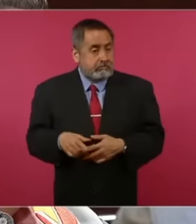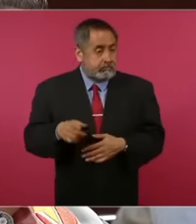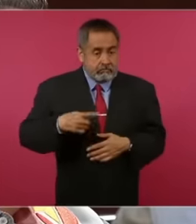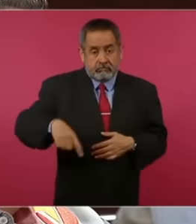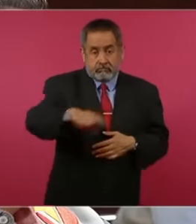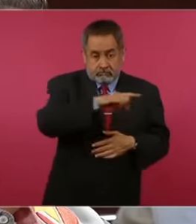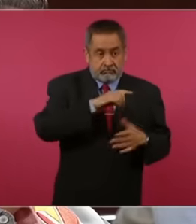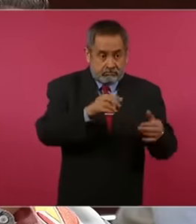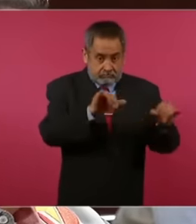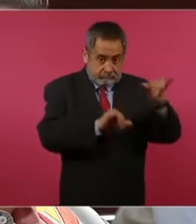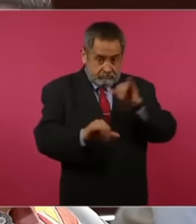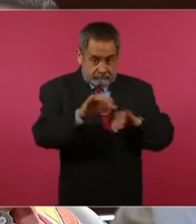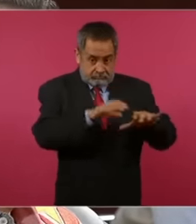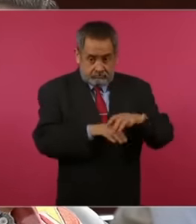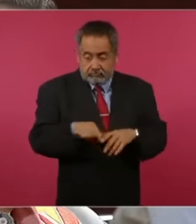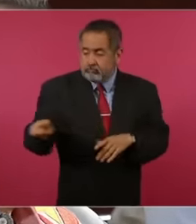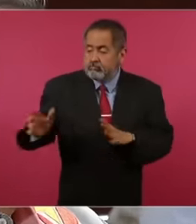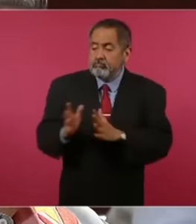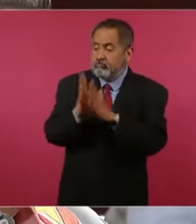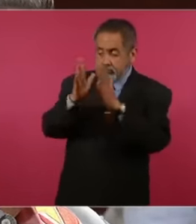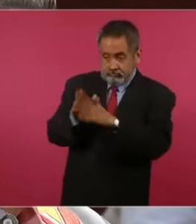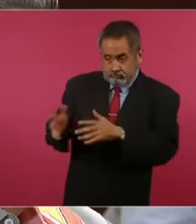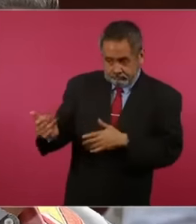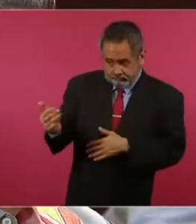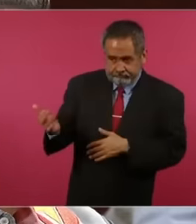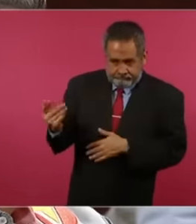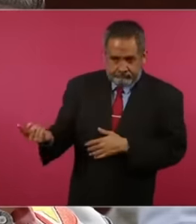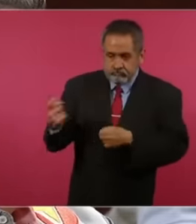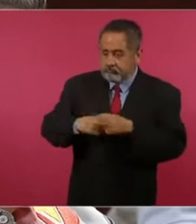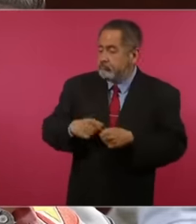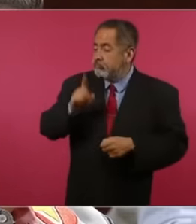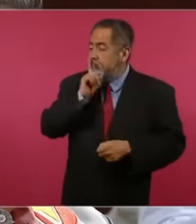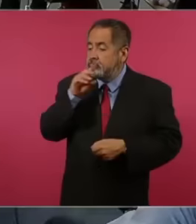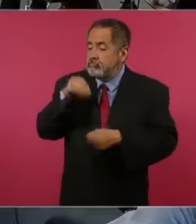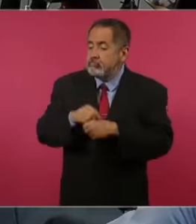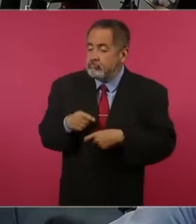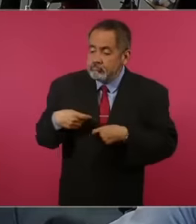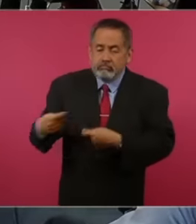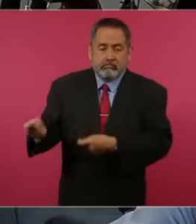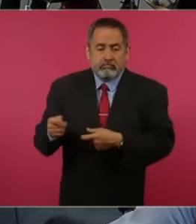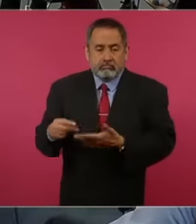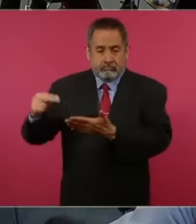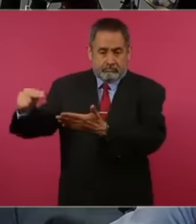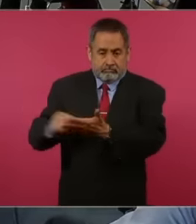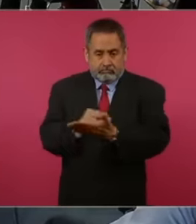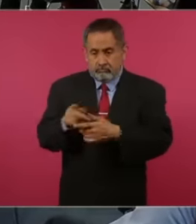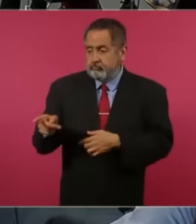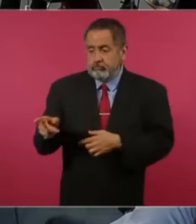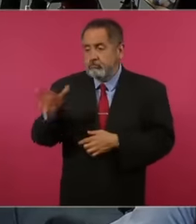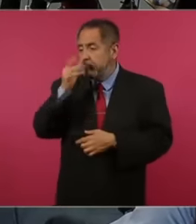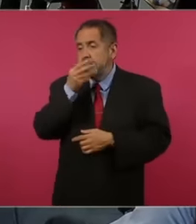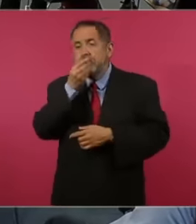of those who participate in these studies make a signature where they cannot report